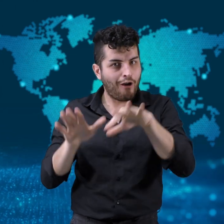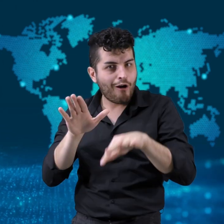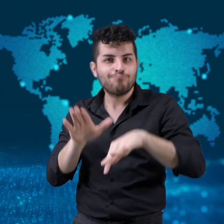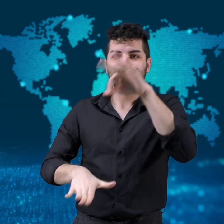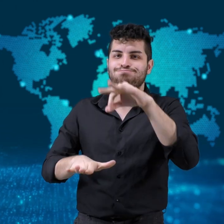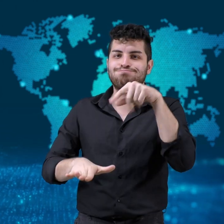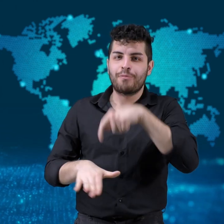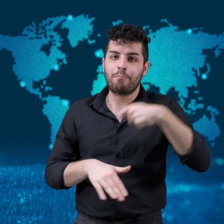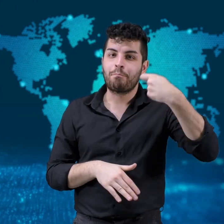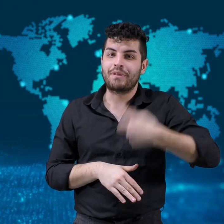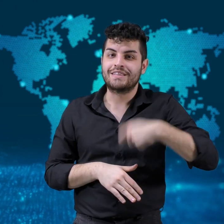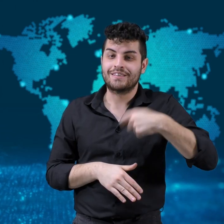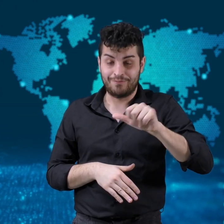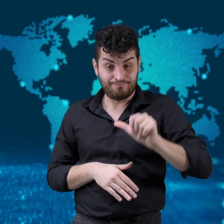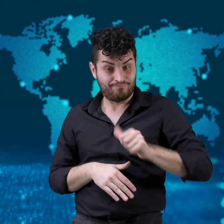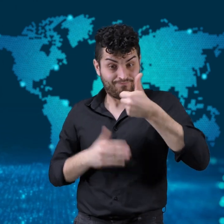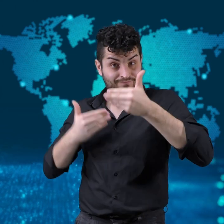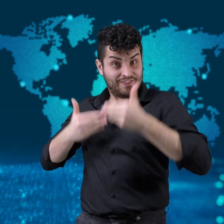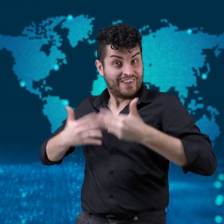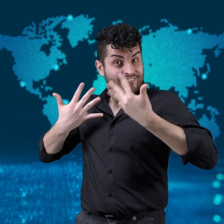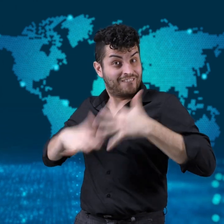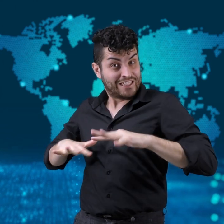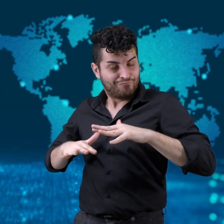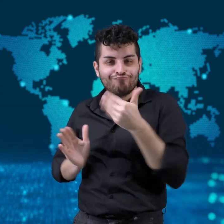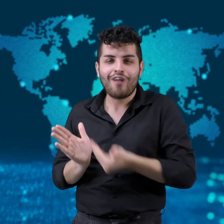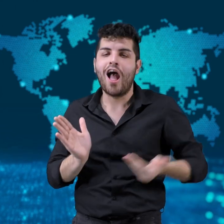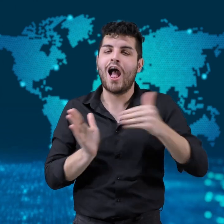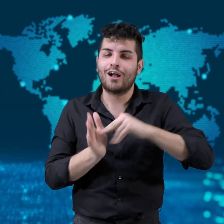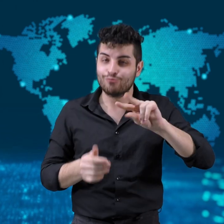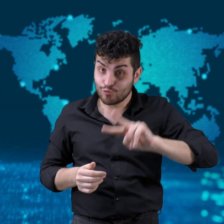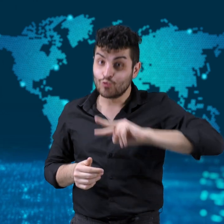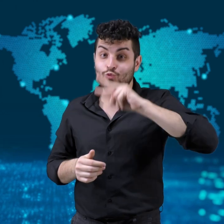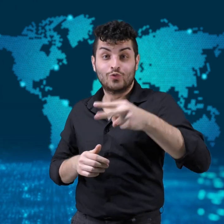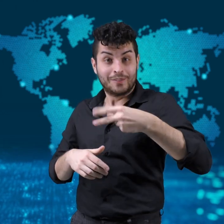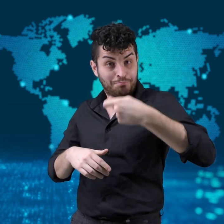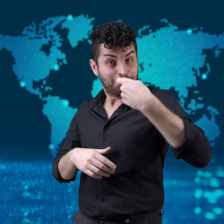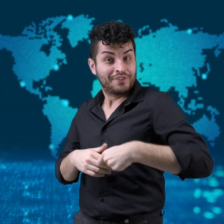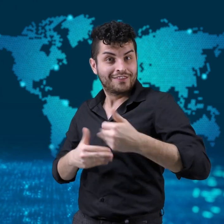In July, Poland narrowly re-elected